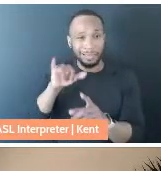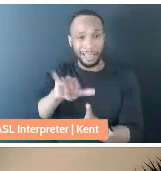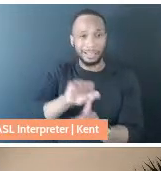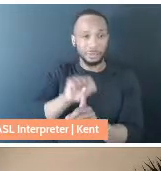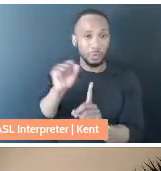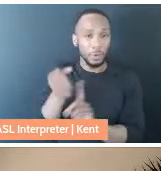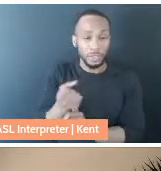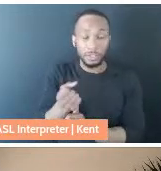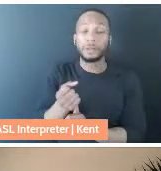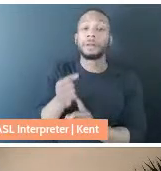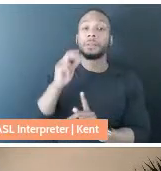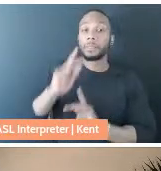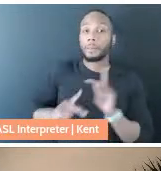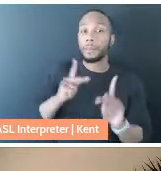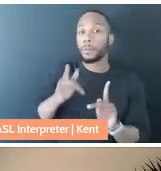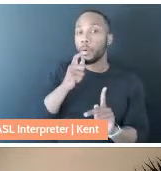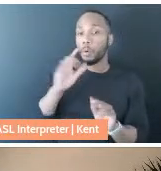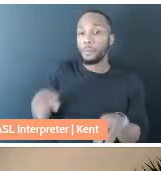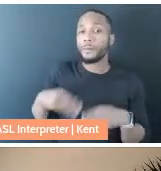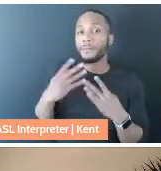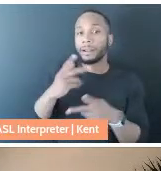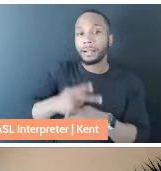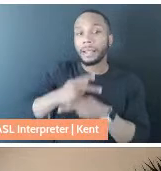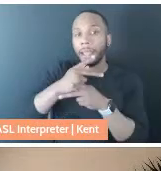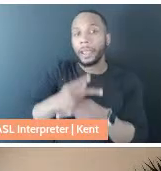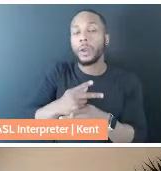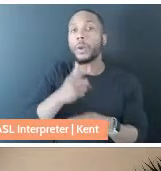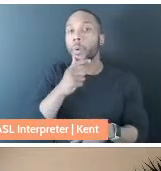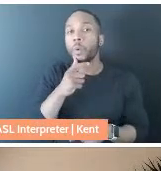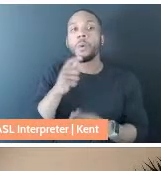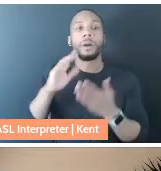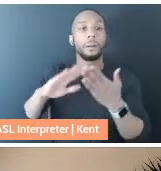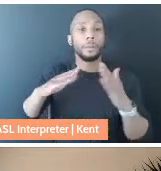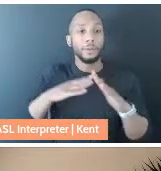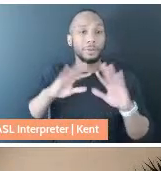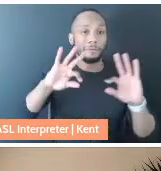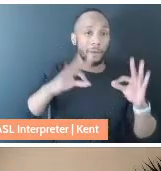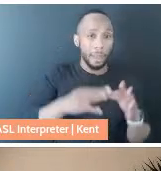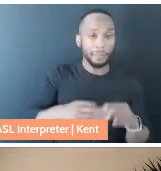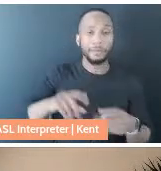the people who have provided care for me have been a community of family and friends who have done